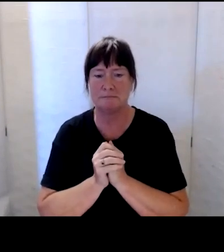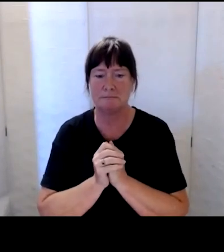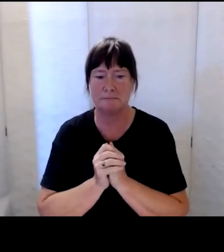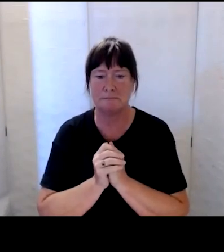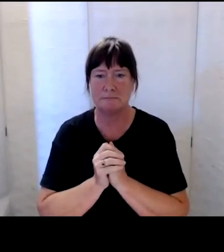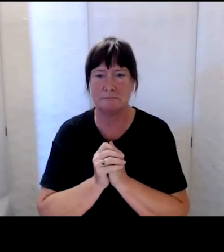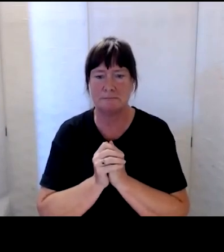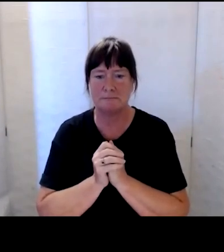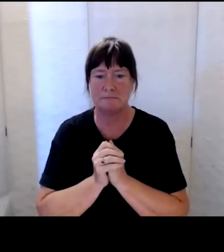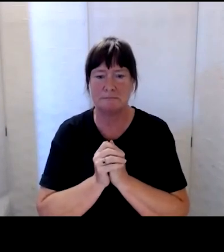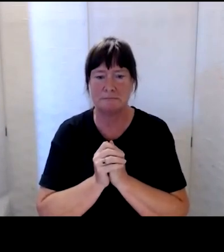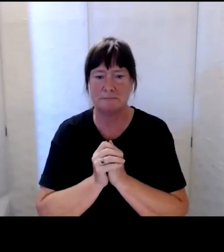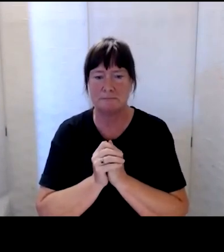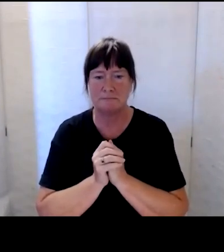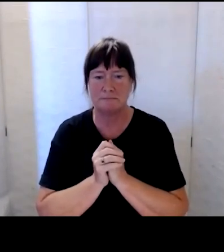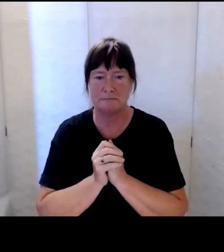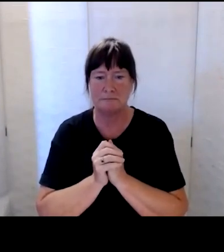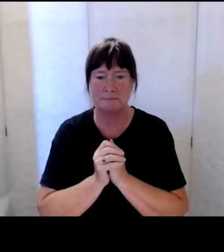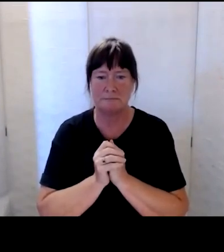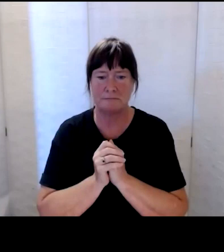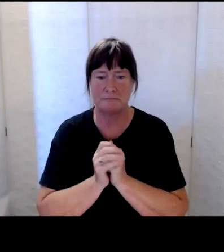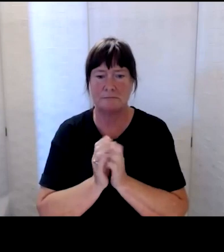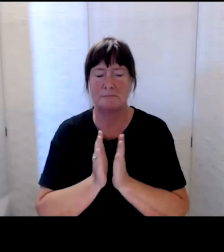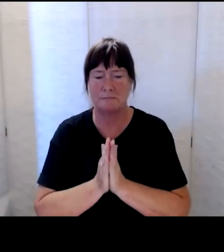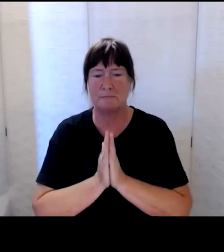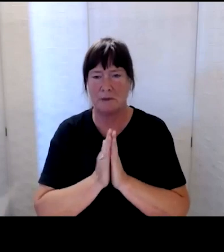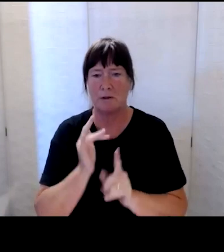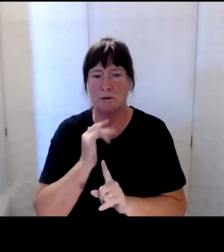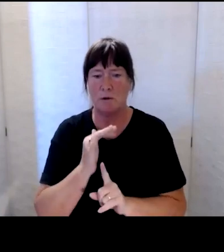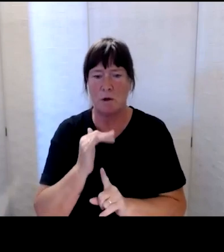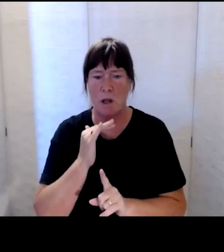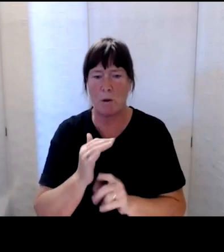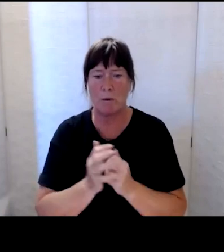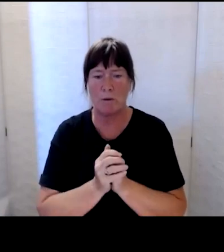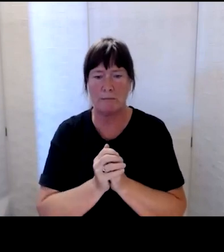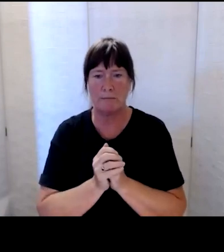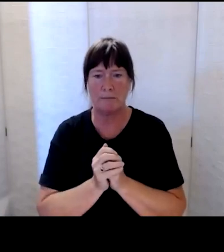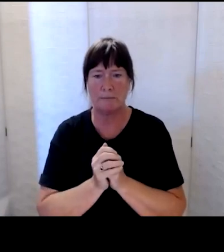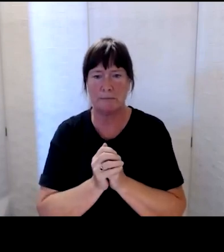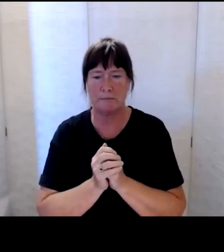he maumahara mātou ki a rātou kua ngaro i te pō ki Gabrielle.